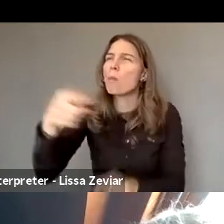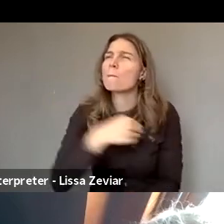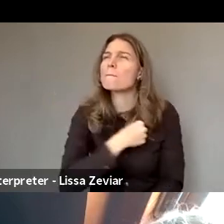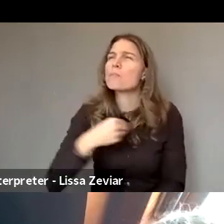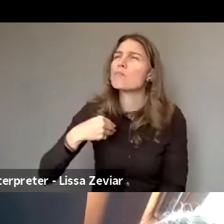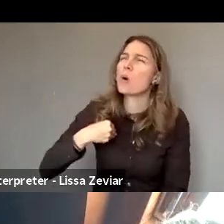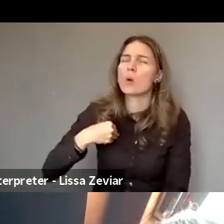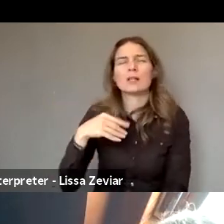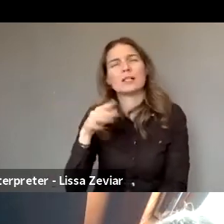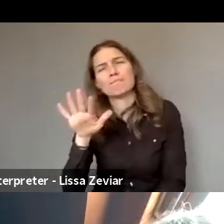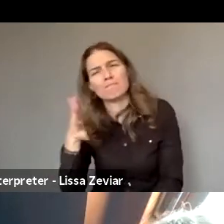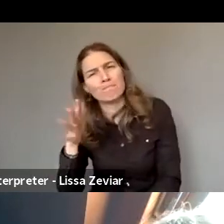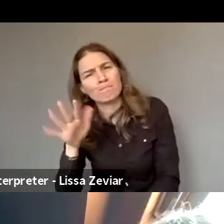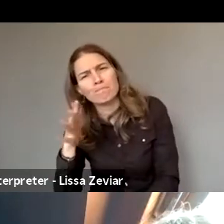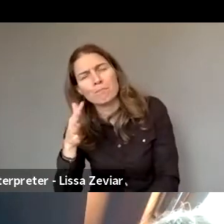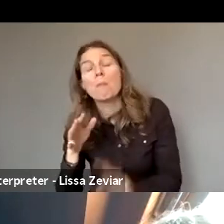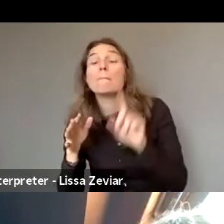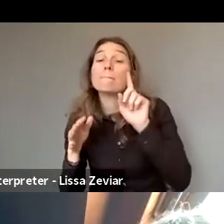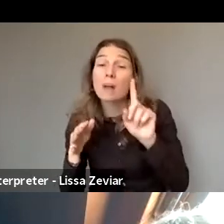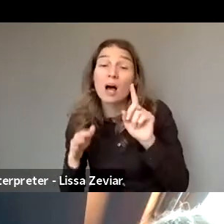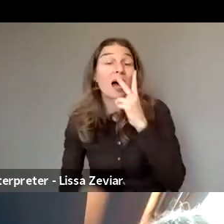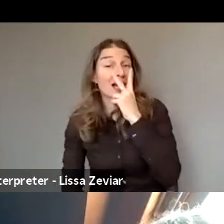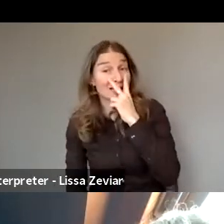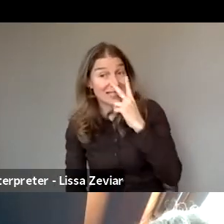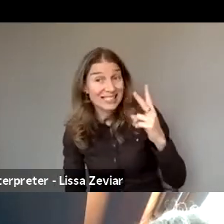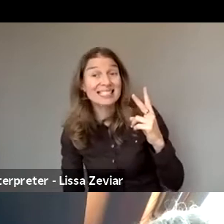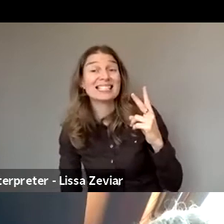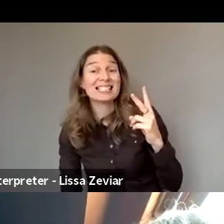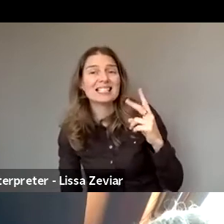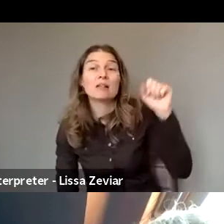Though what we observe is that it's more and more well known,